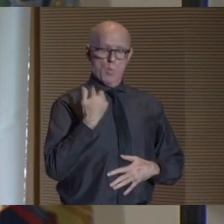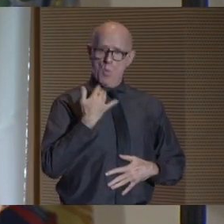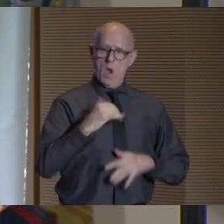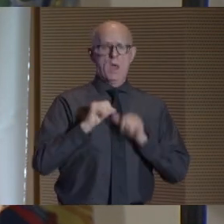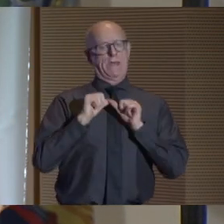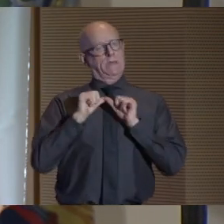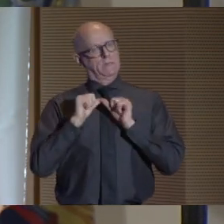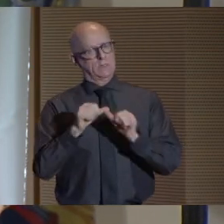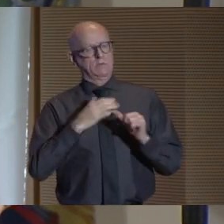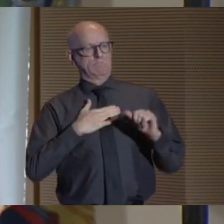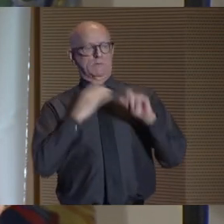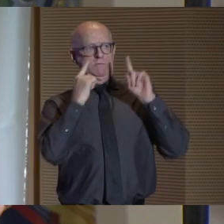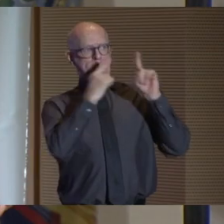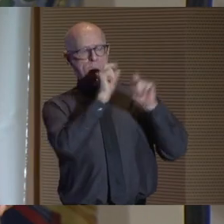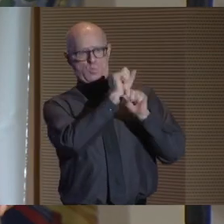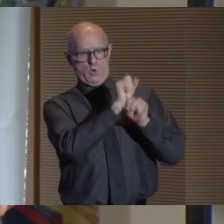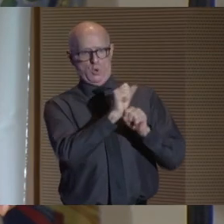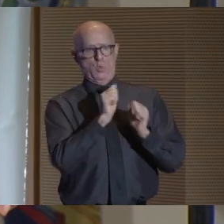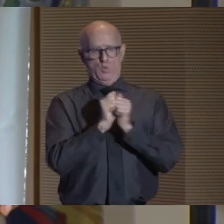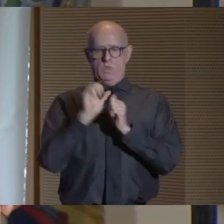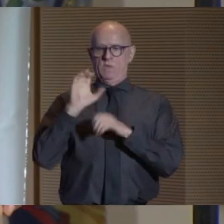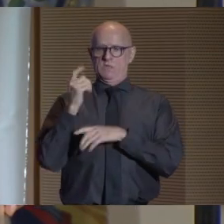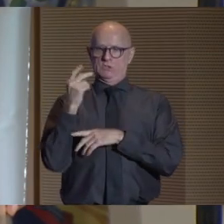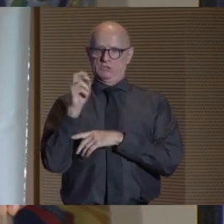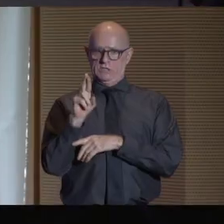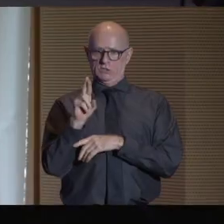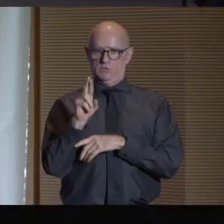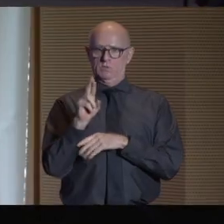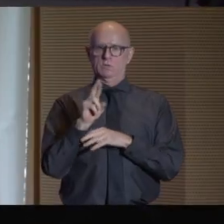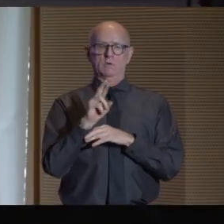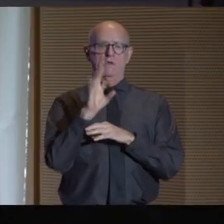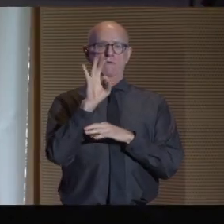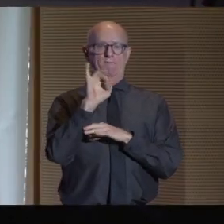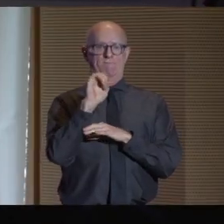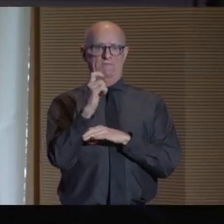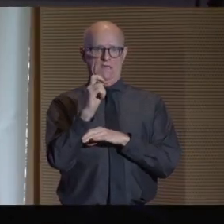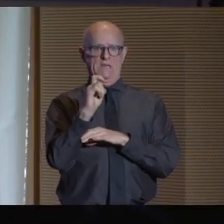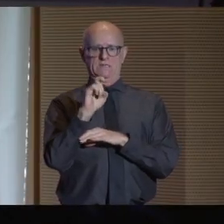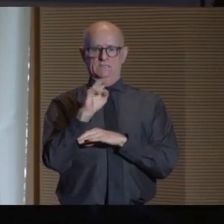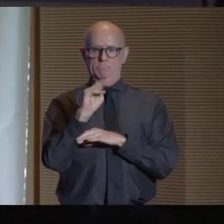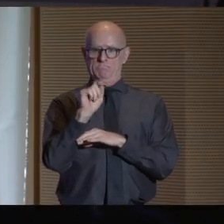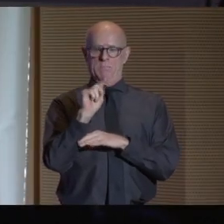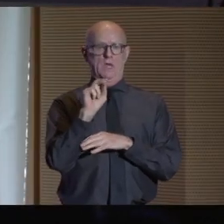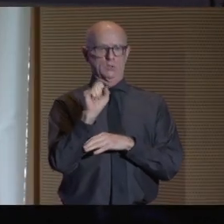alongside the chancellor, Félix Matos Rodríguez,